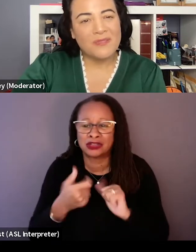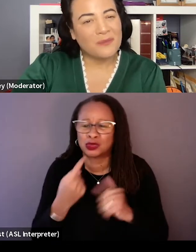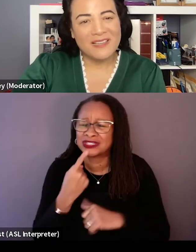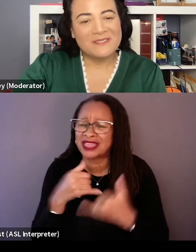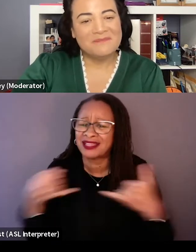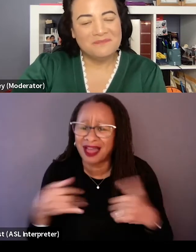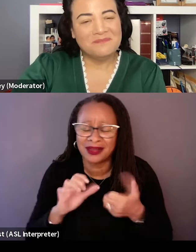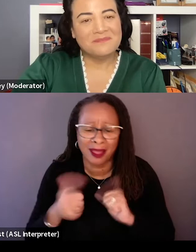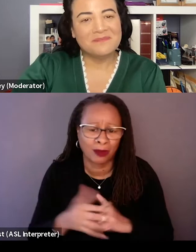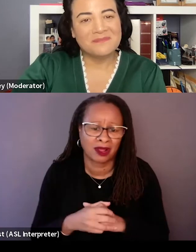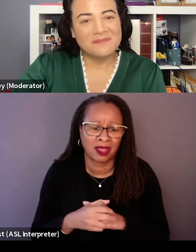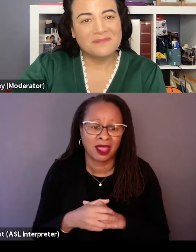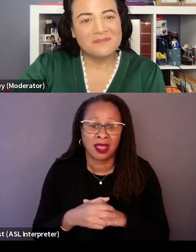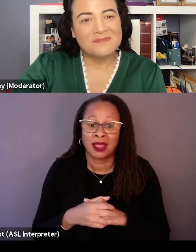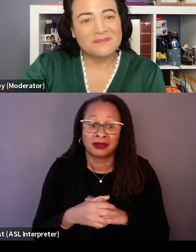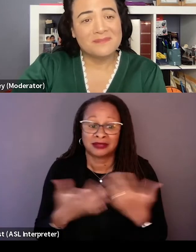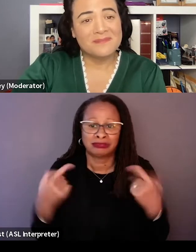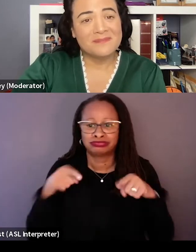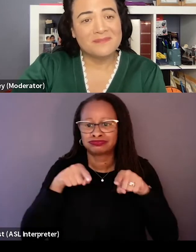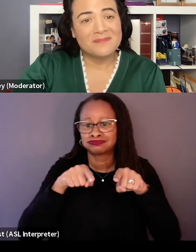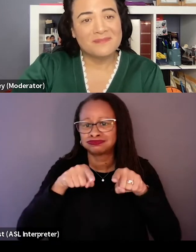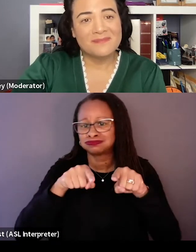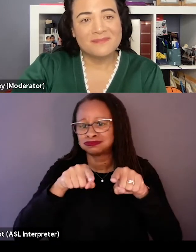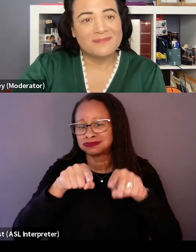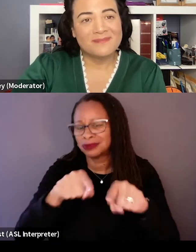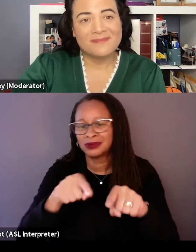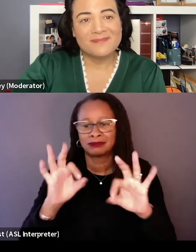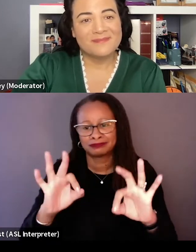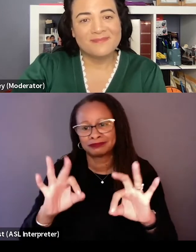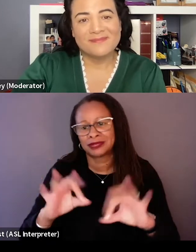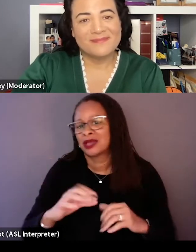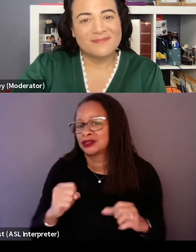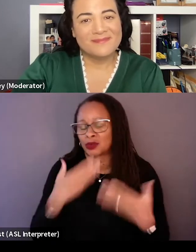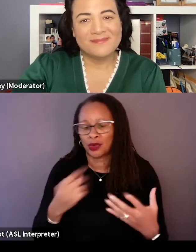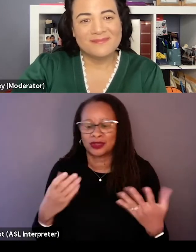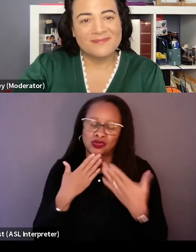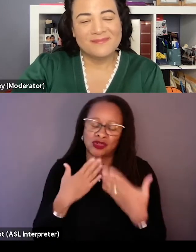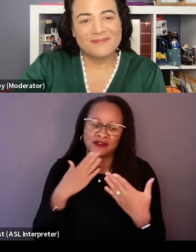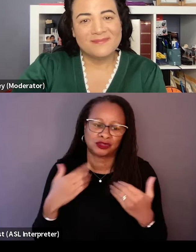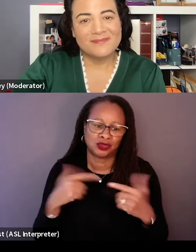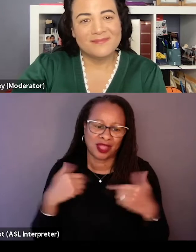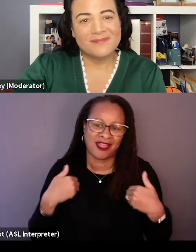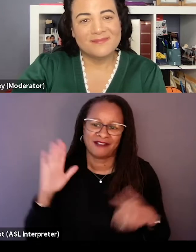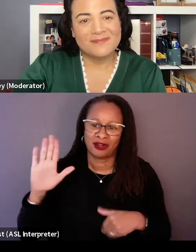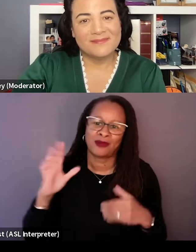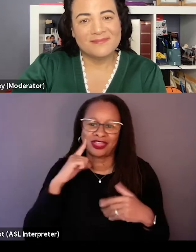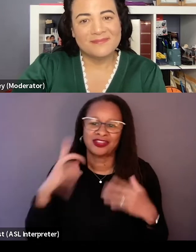and they like just aligned, she was so good and it was, we were so grateful to have her. We felt like she really added a layer of weight